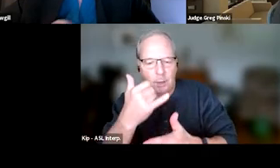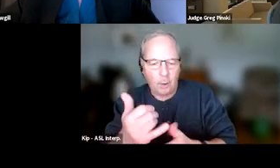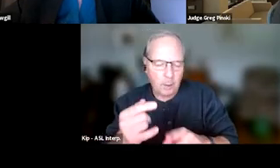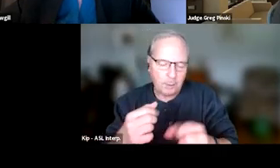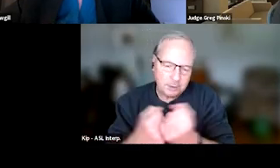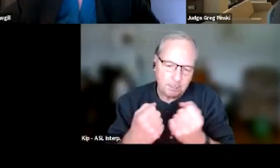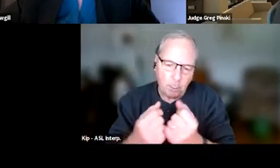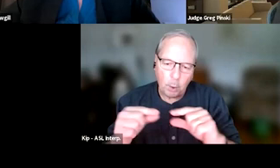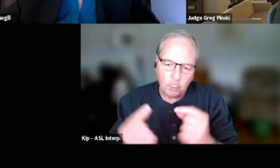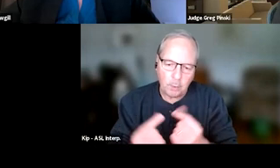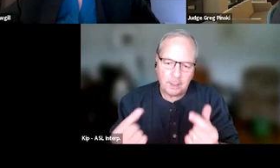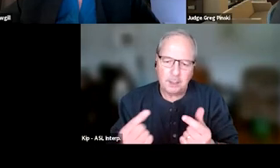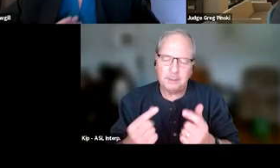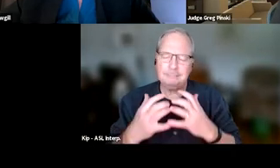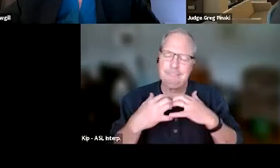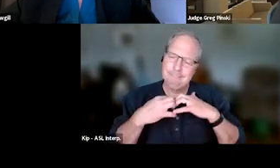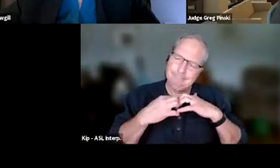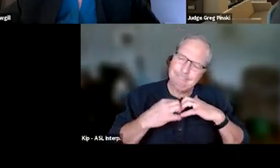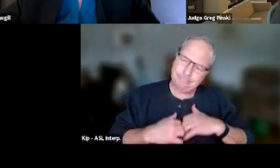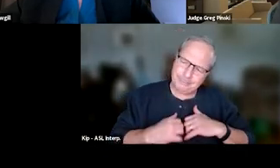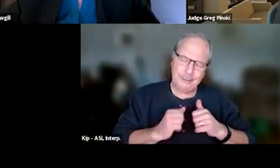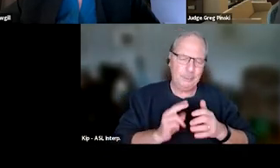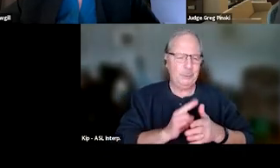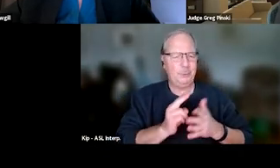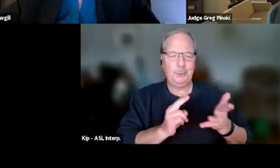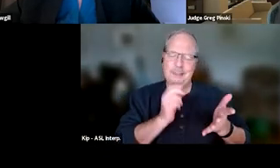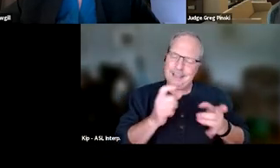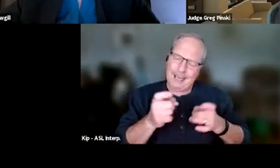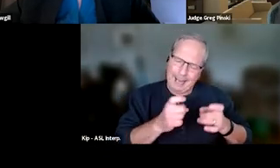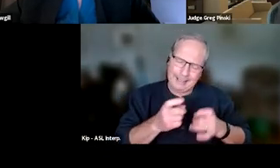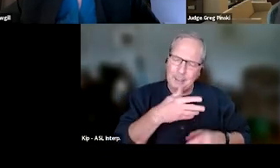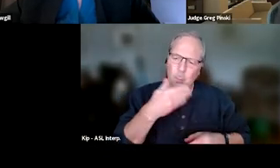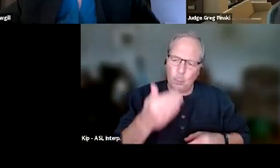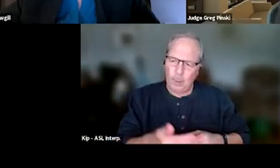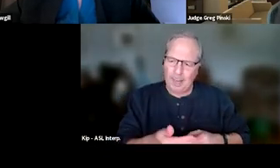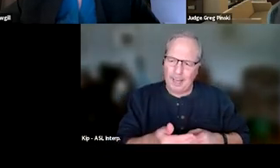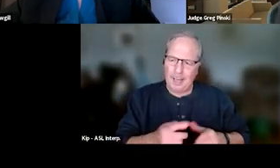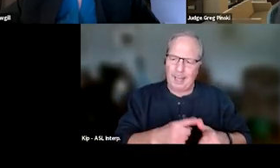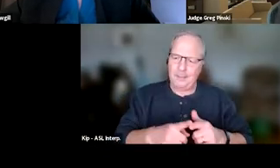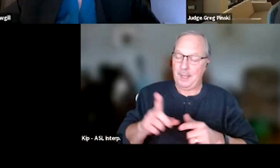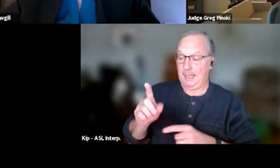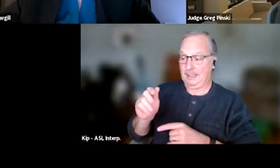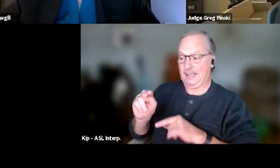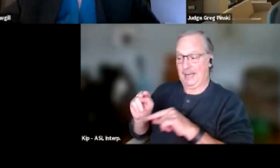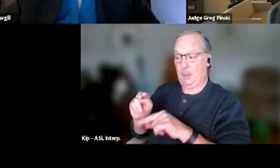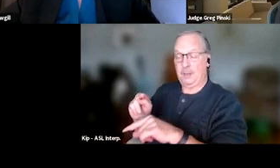and he was devastated that he used and didn't handle it well. Then we have Johnny who went to Vegas over the weekend. Went with his friends